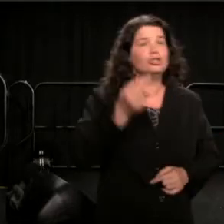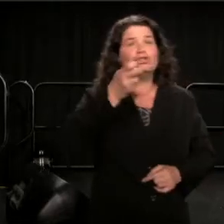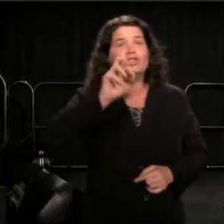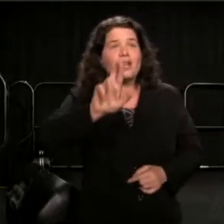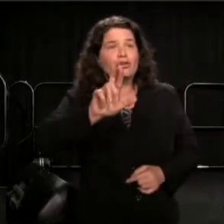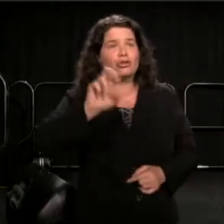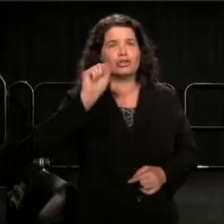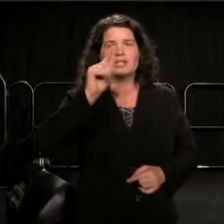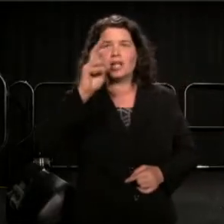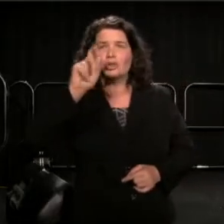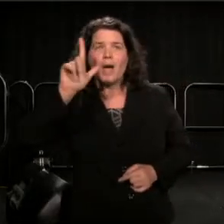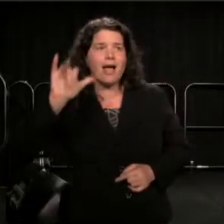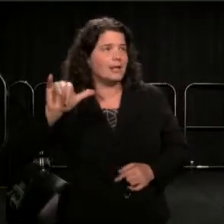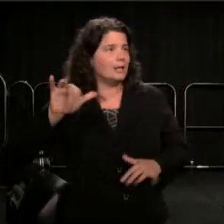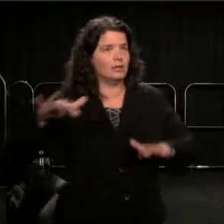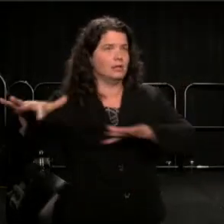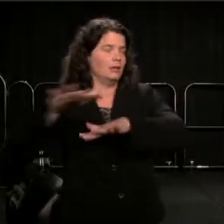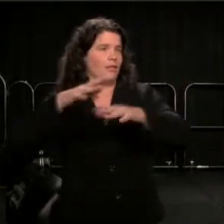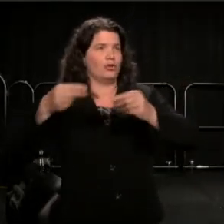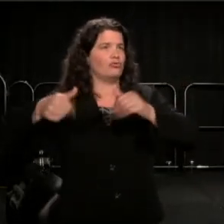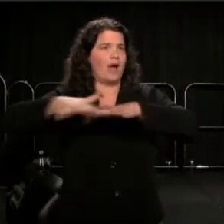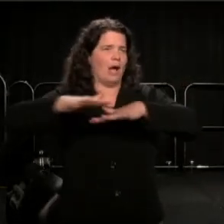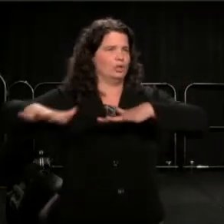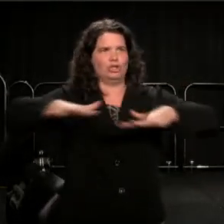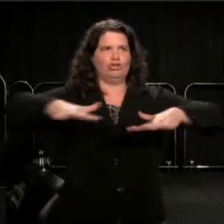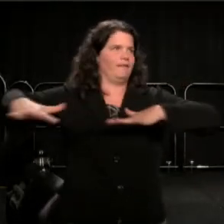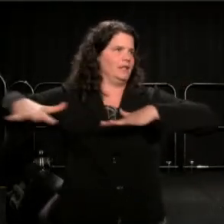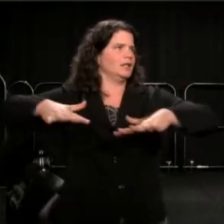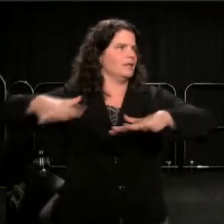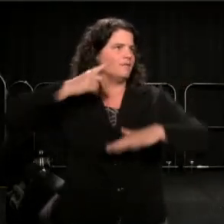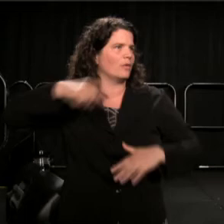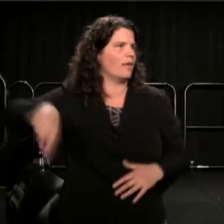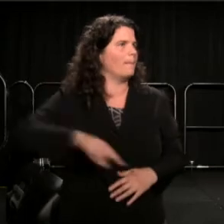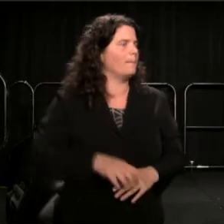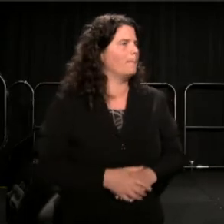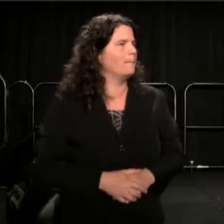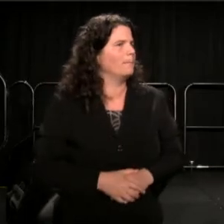Our ground is complex also, because 20 years have past.